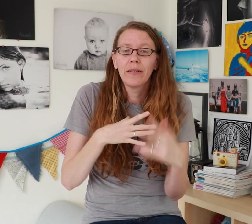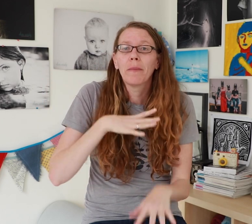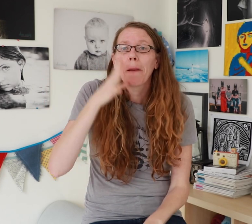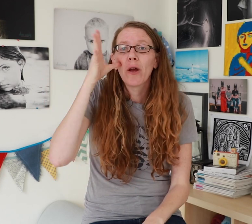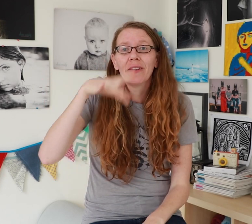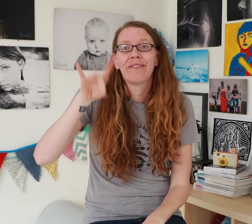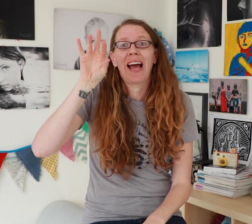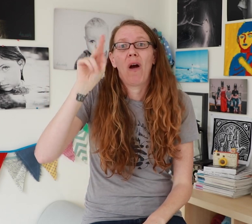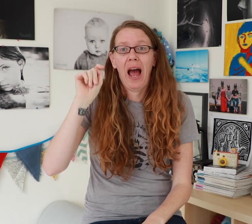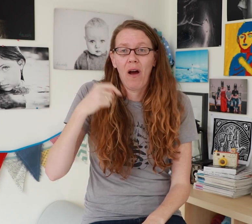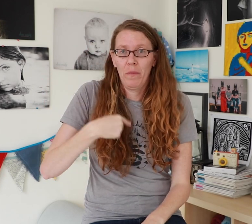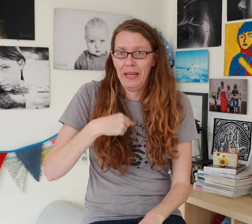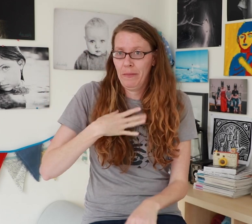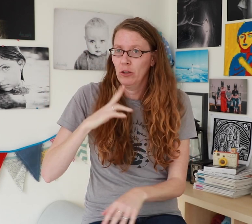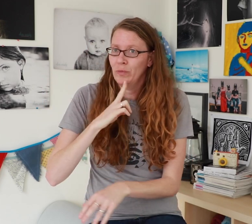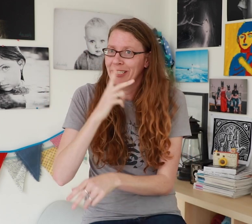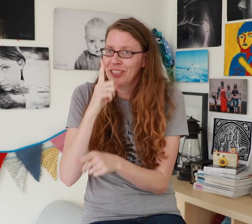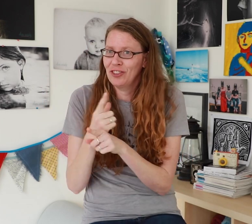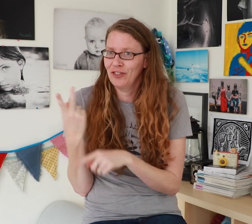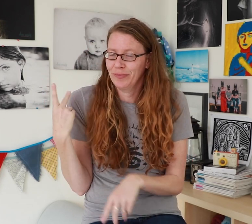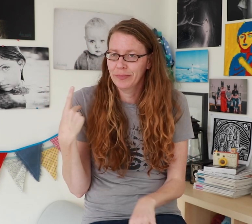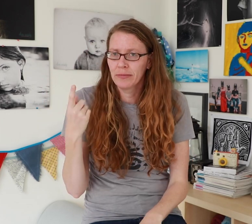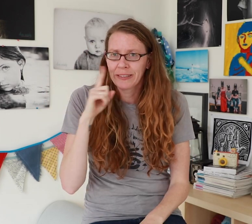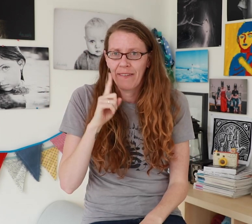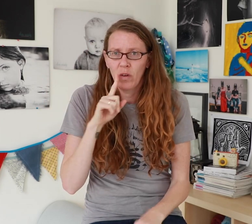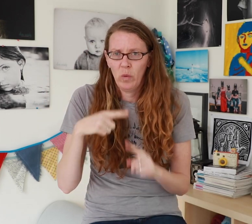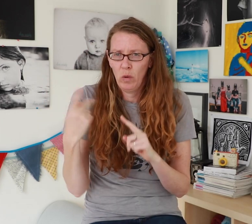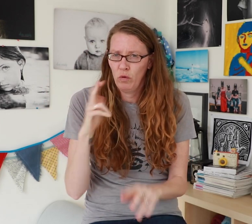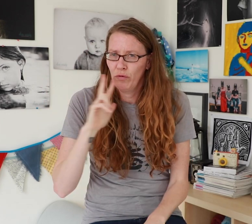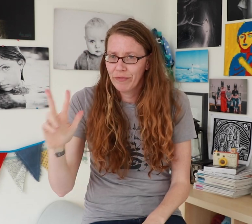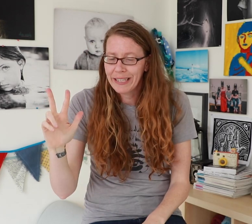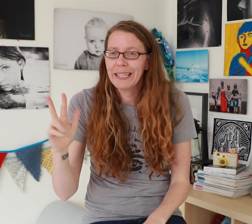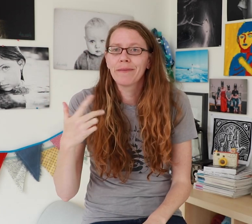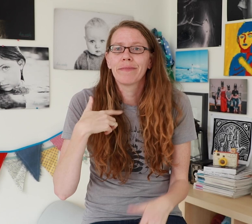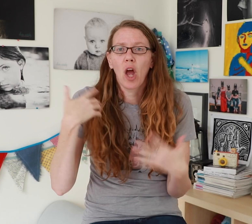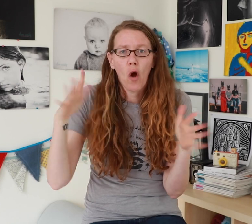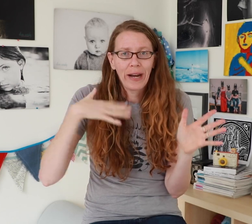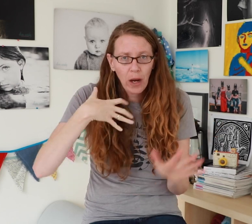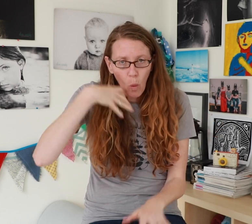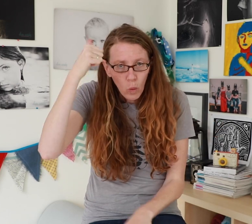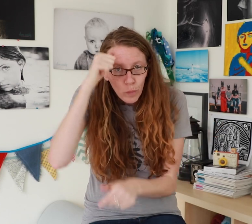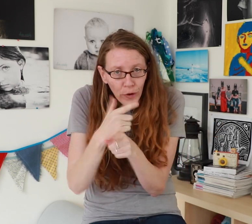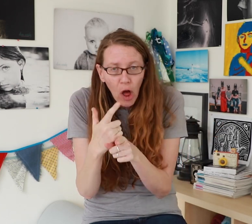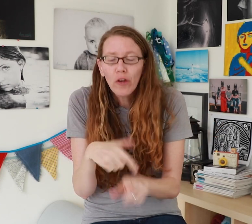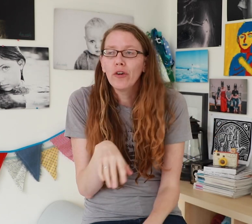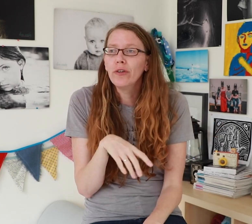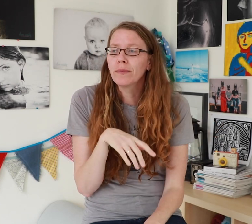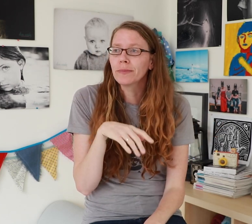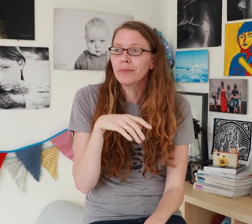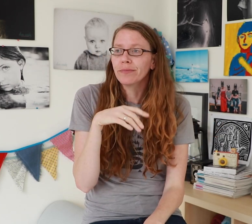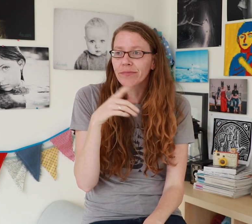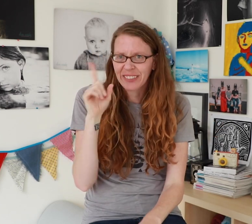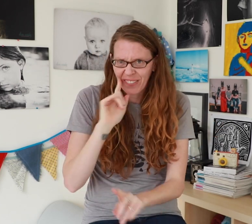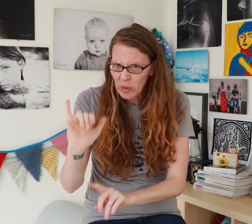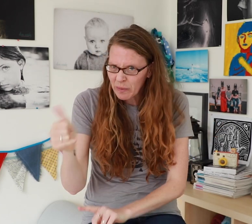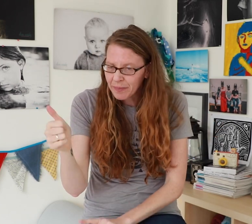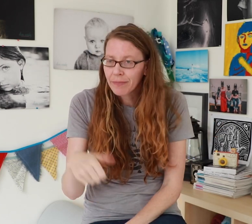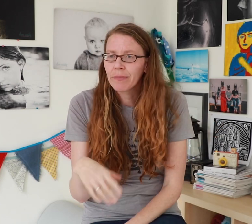It’s interesting when my parents found out that my twin sister and I were deaf when we were three years old, I already had an older brother who was Deaf too.